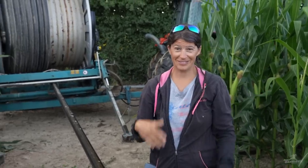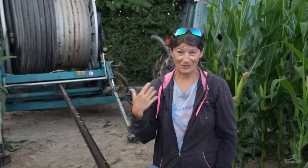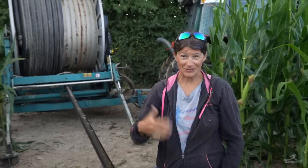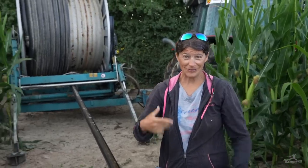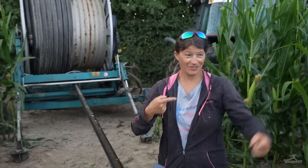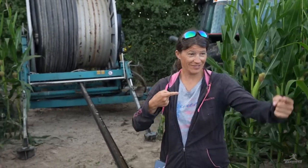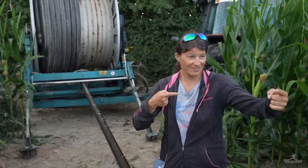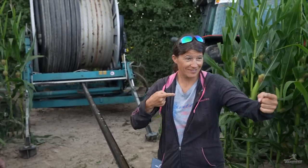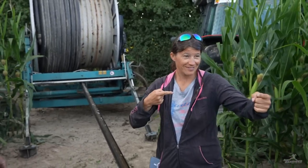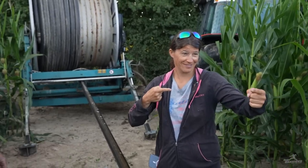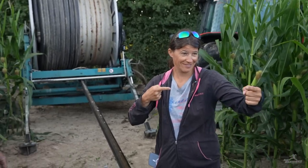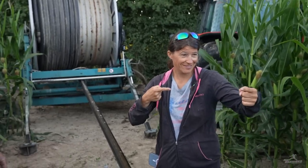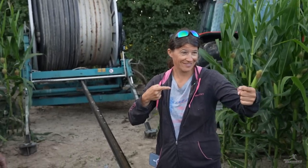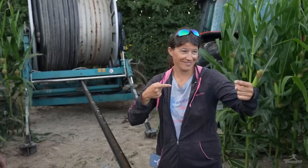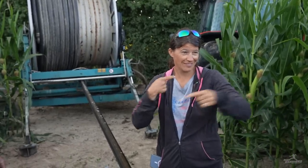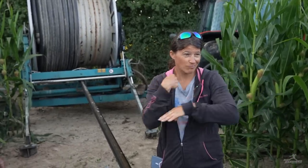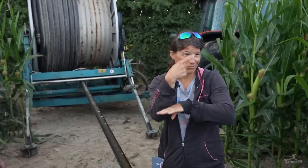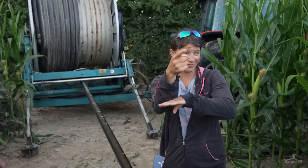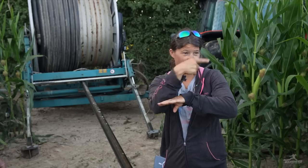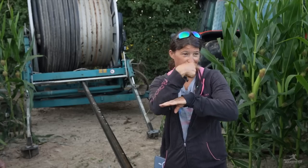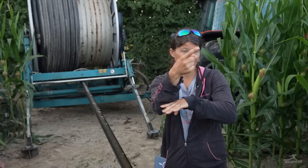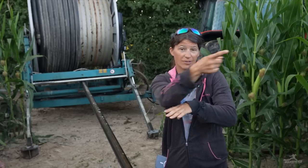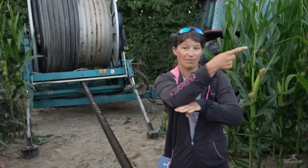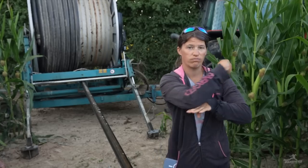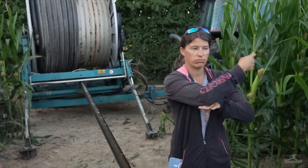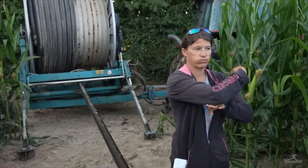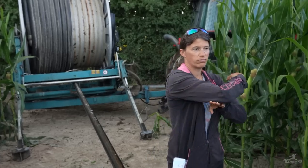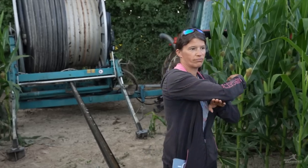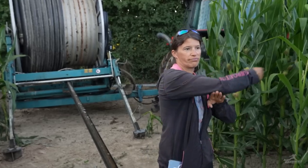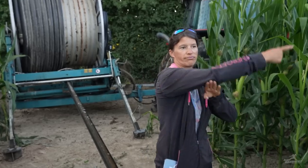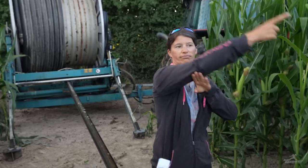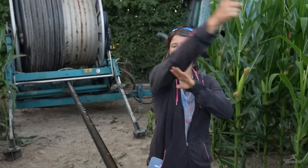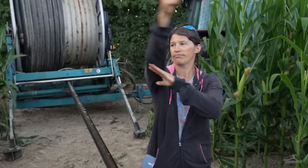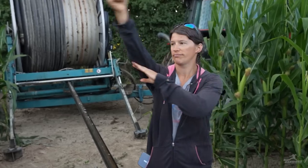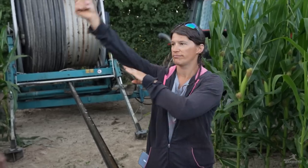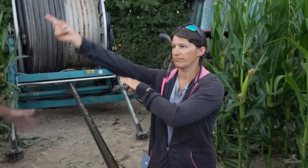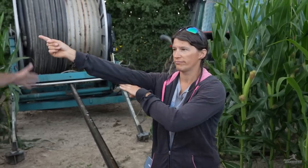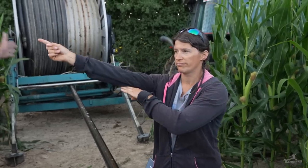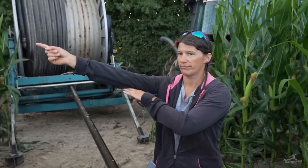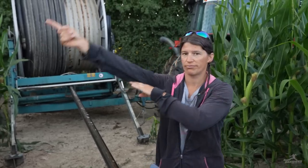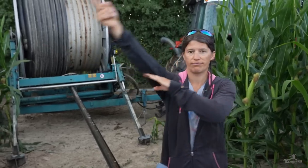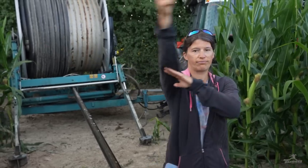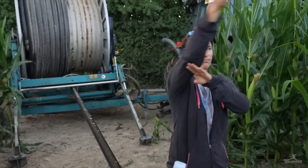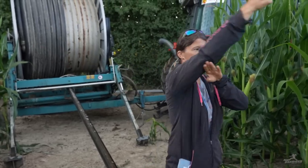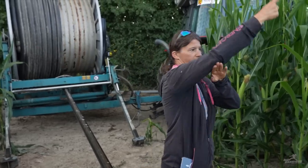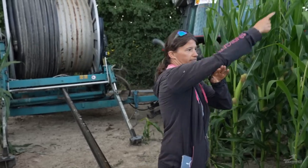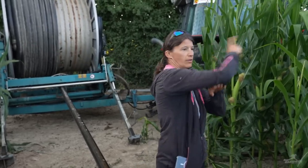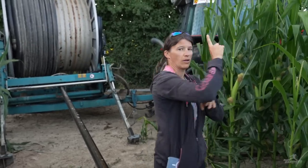Wow! That’s very slow. The sprinklers spray to the left and right only.